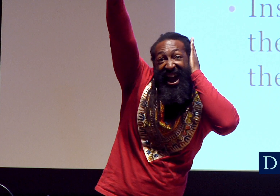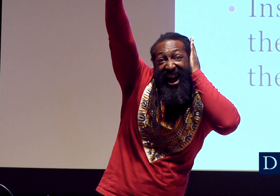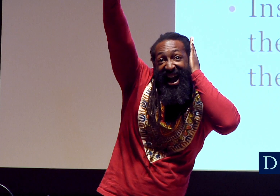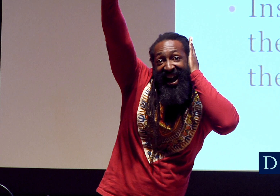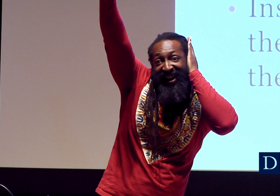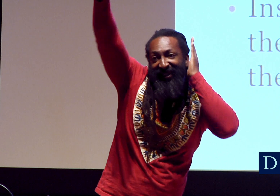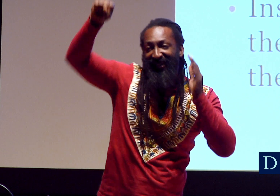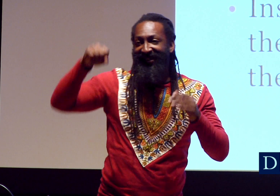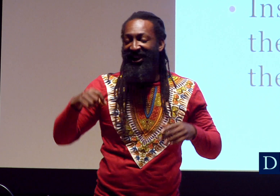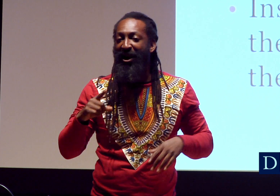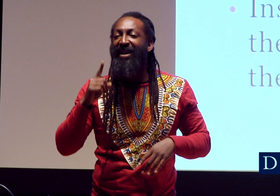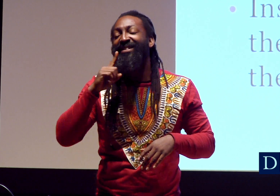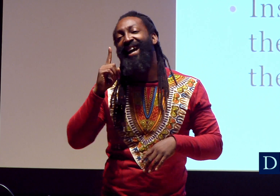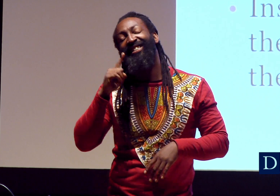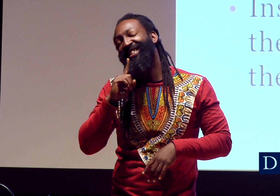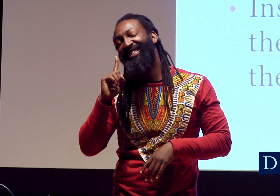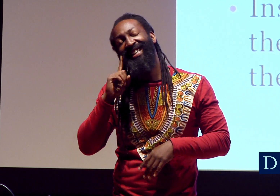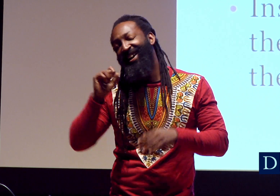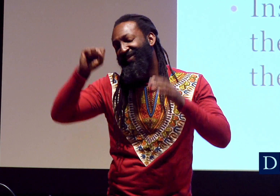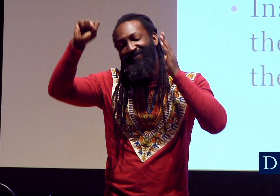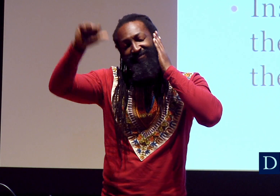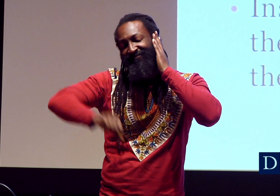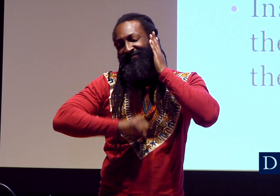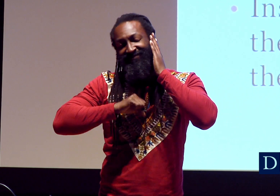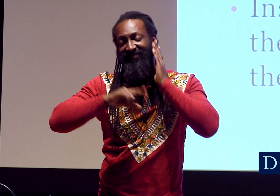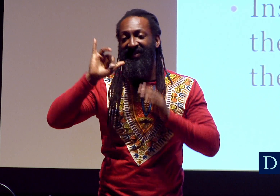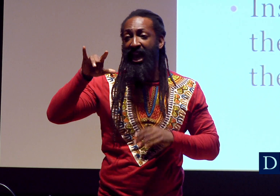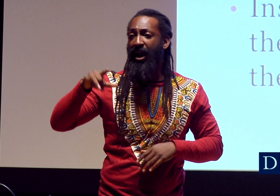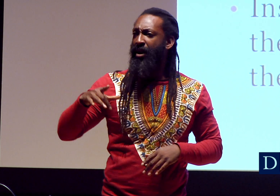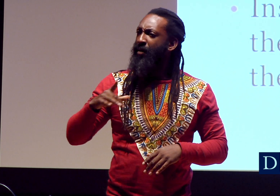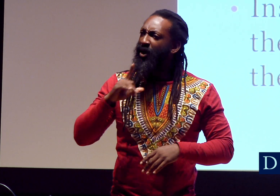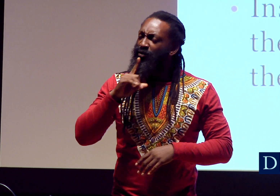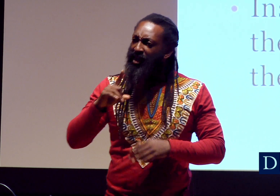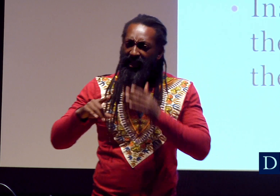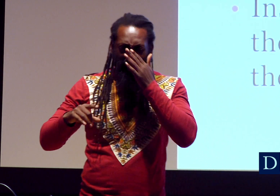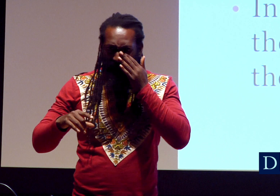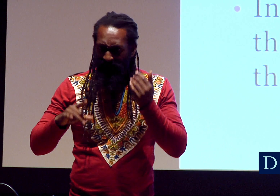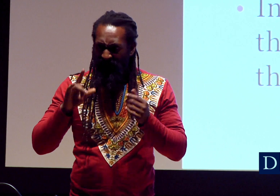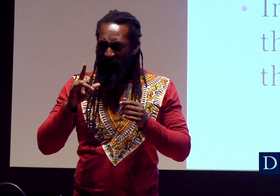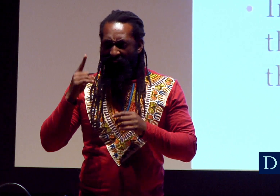For me, it was like, “Yes!” with a hand over my ear. That’s a Deaf Pride thing.